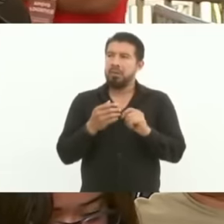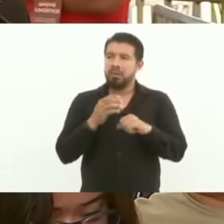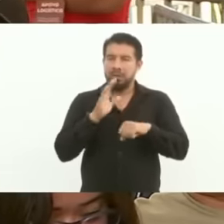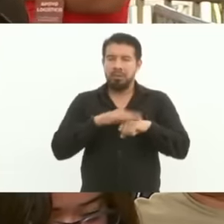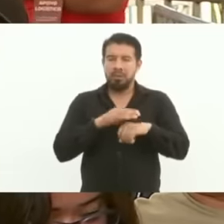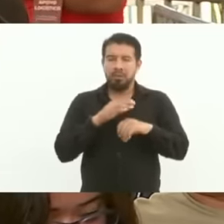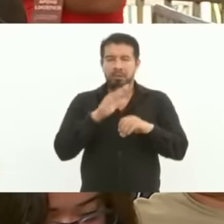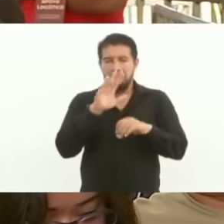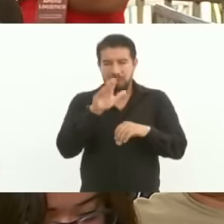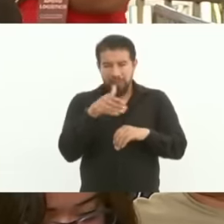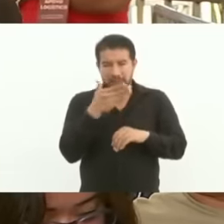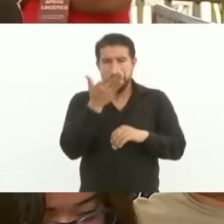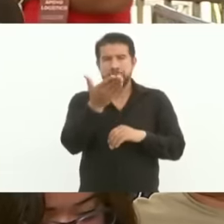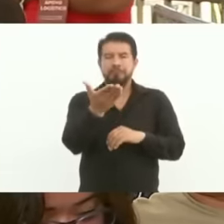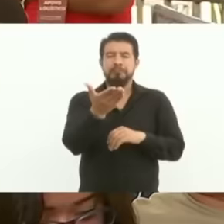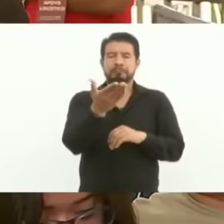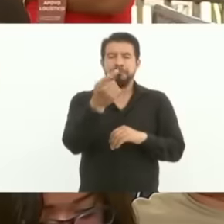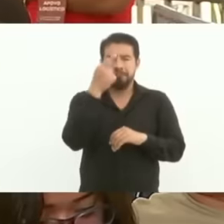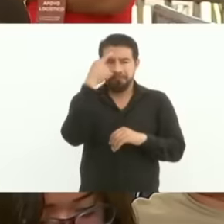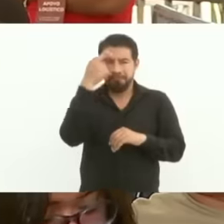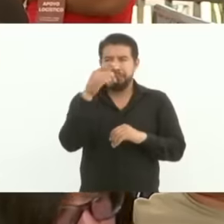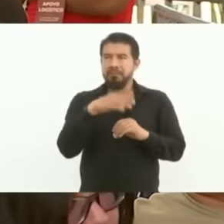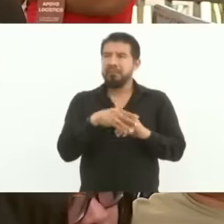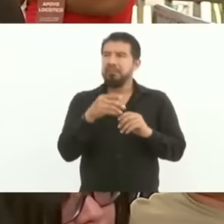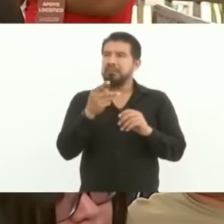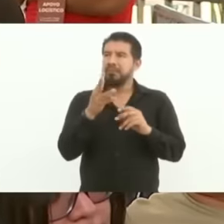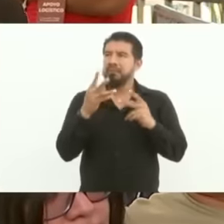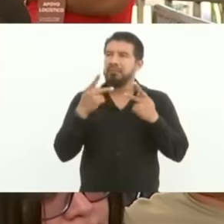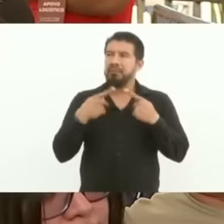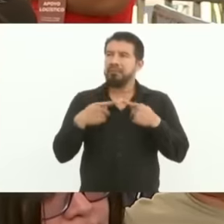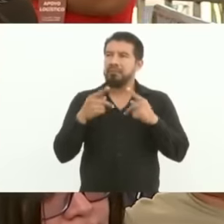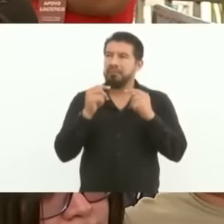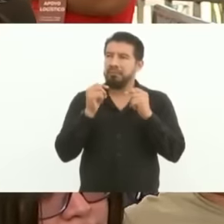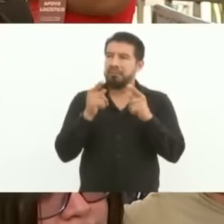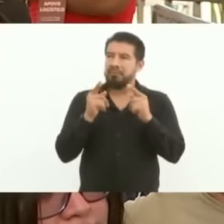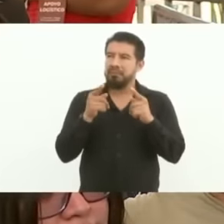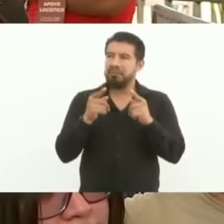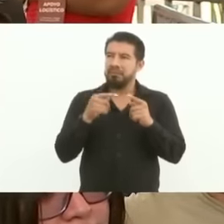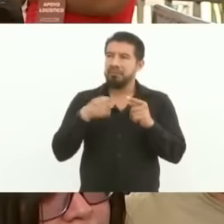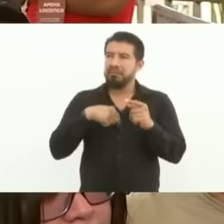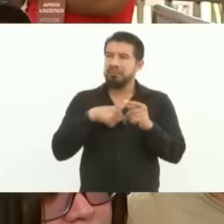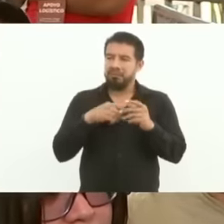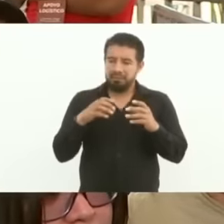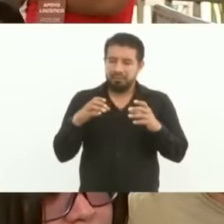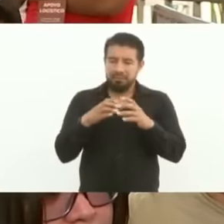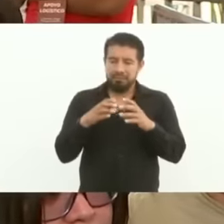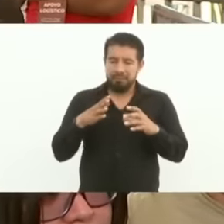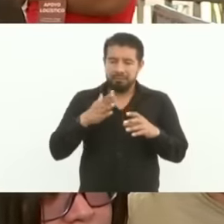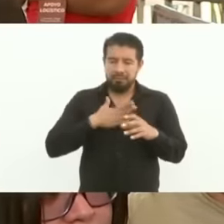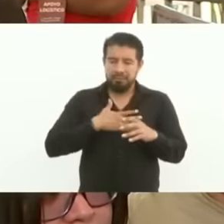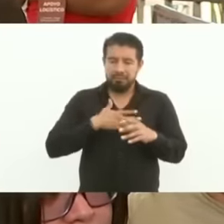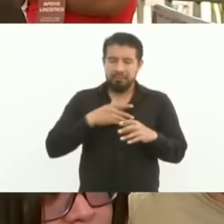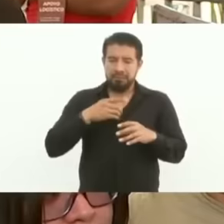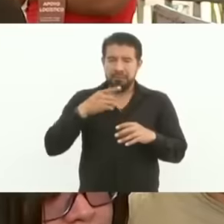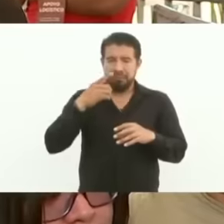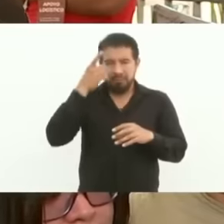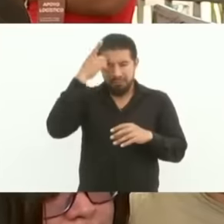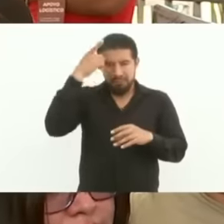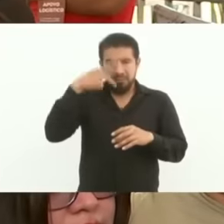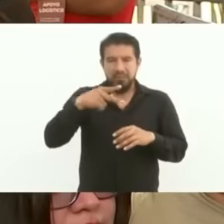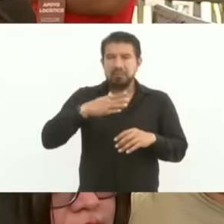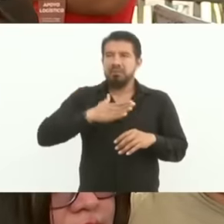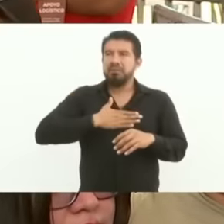request for the Tux Leco people eh Since it is the heritage for our children and we need it